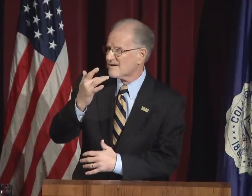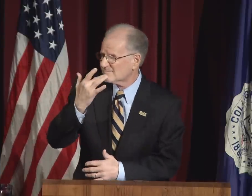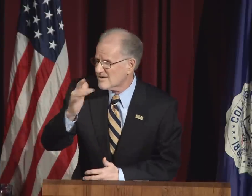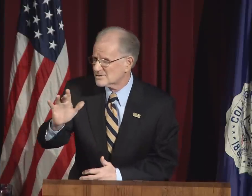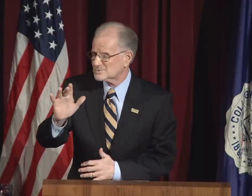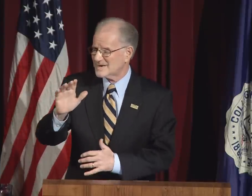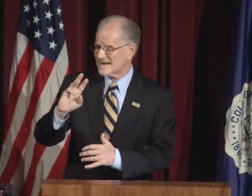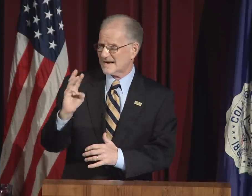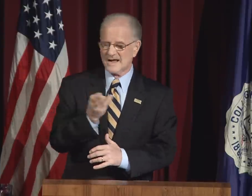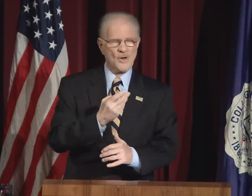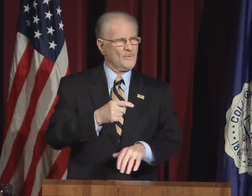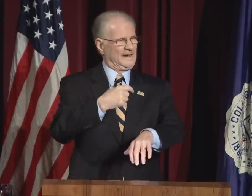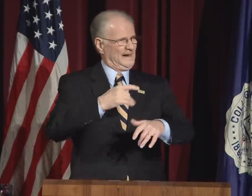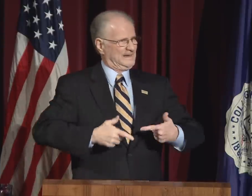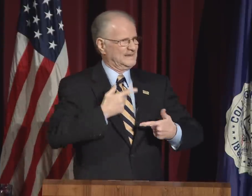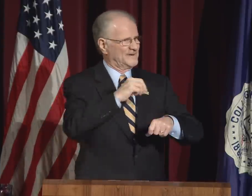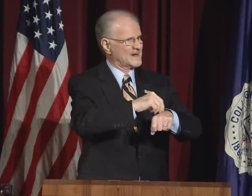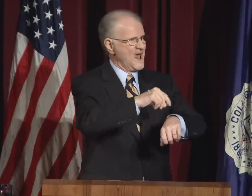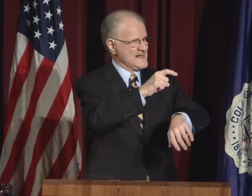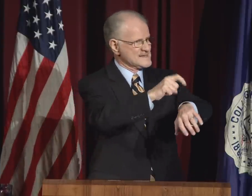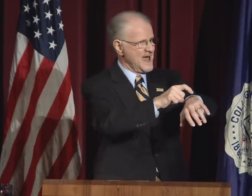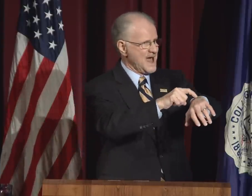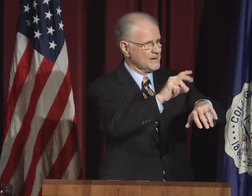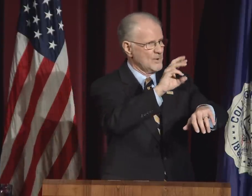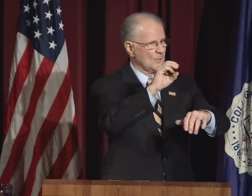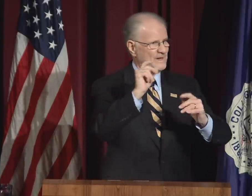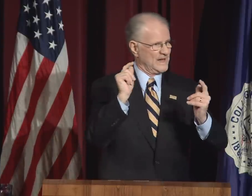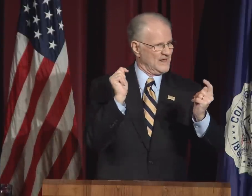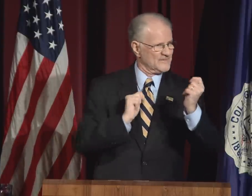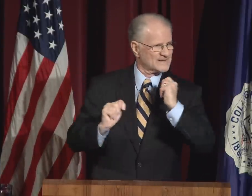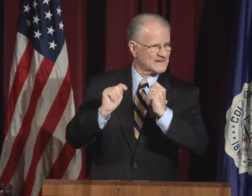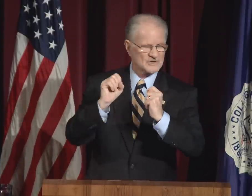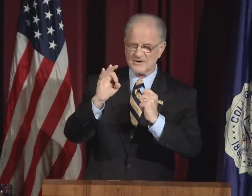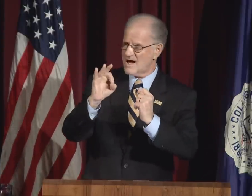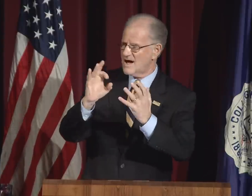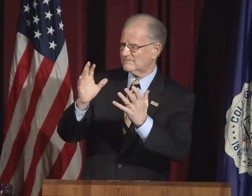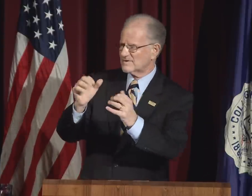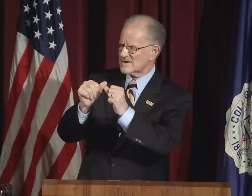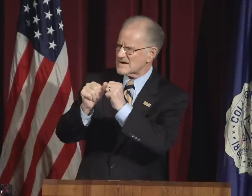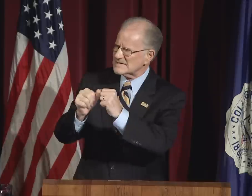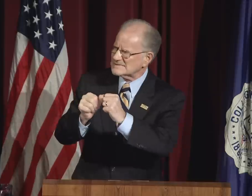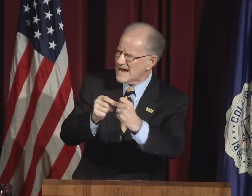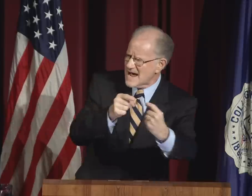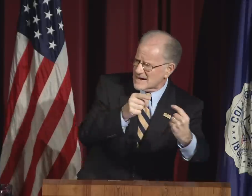Unfortunately we live in a time when the theater